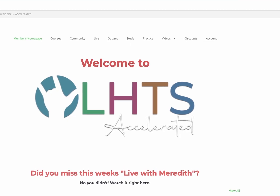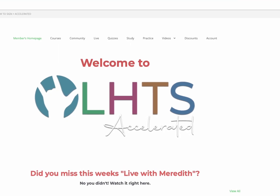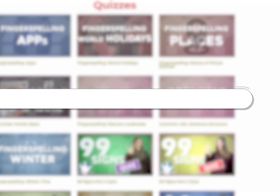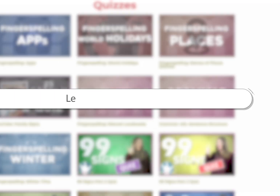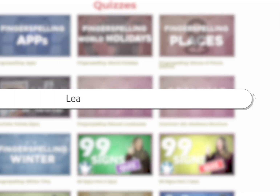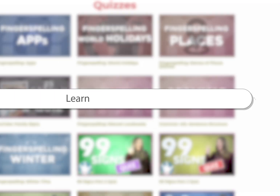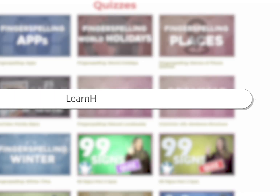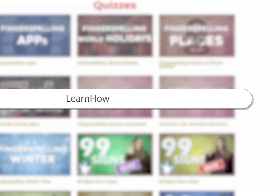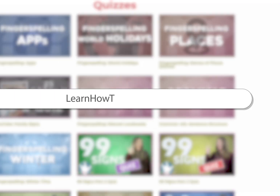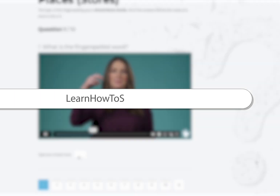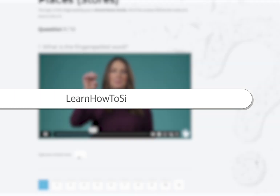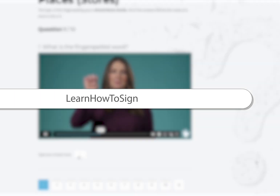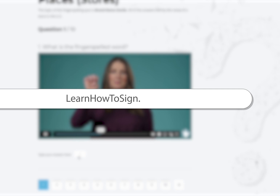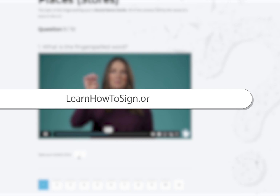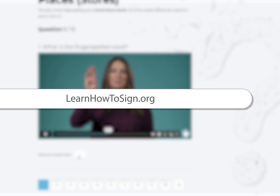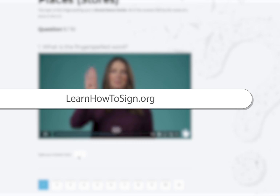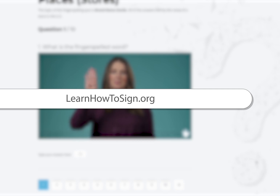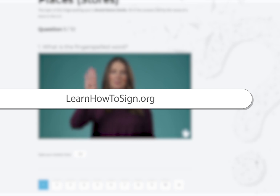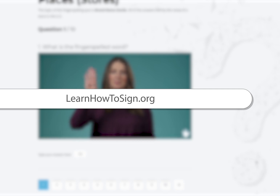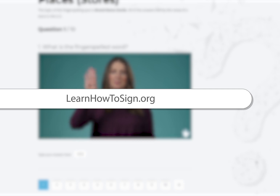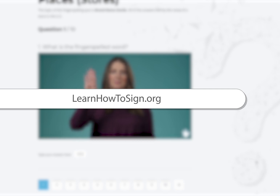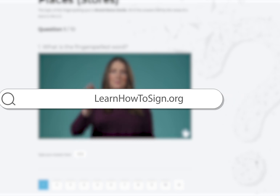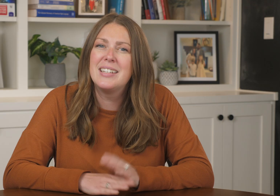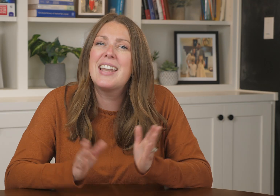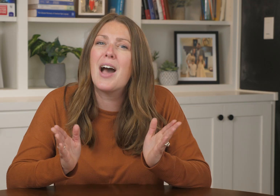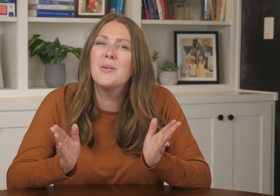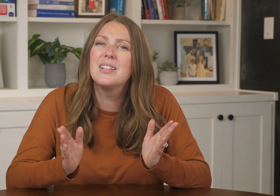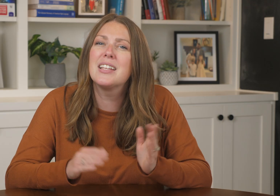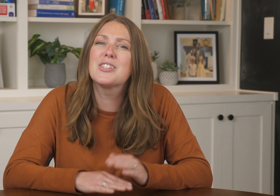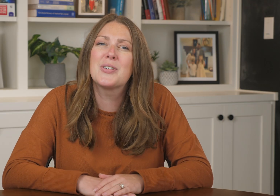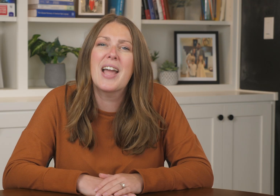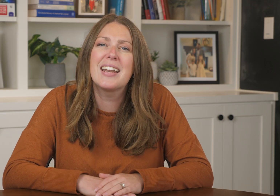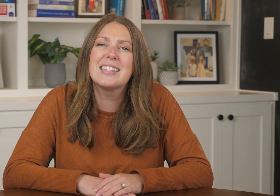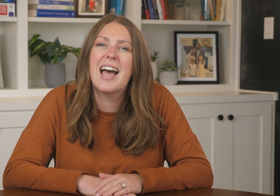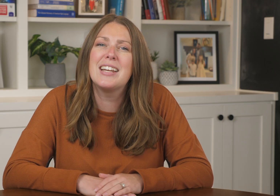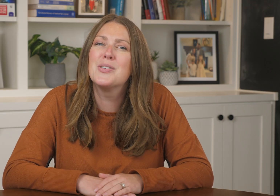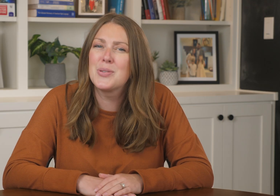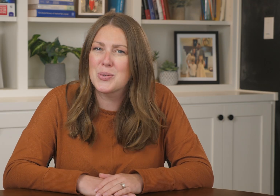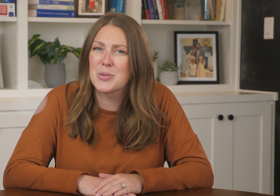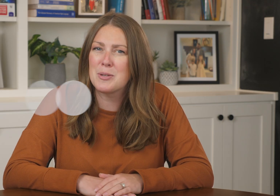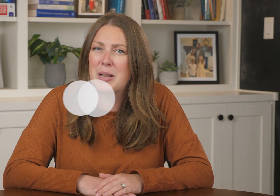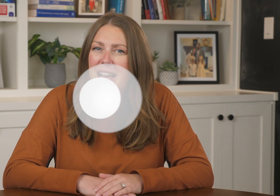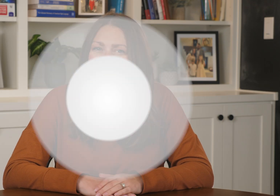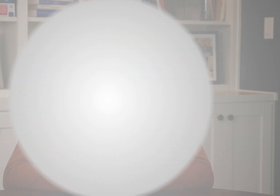Go check it out. Learn how to find out more. Now let's learn how to sign school supplies.